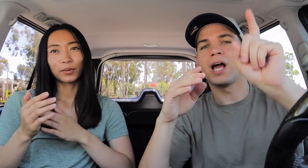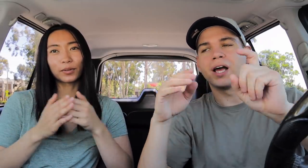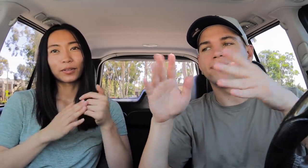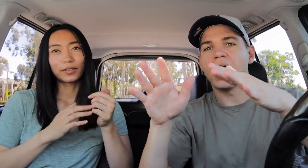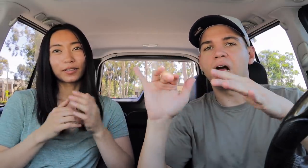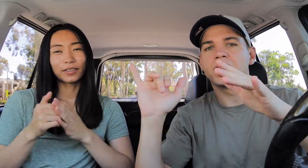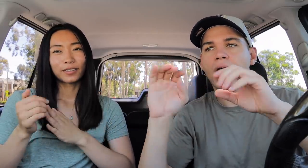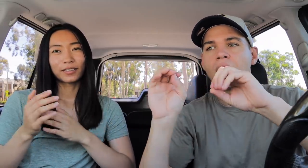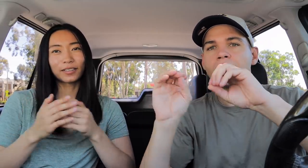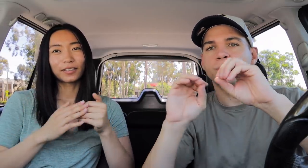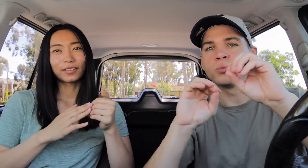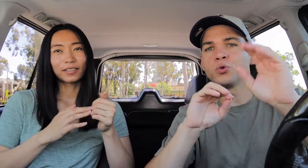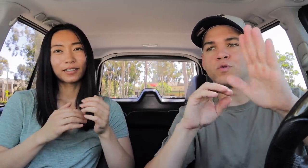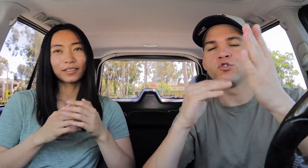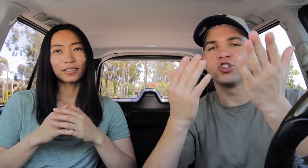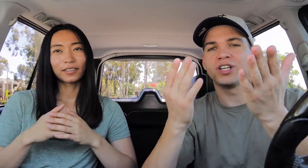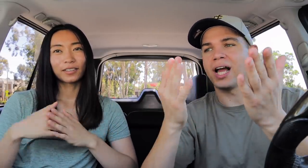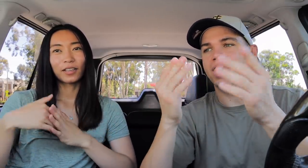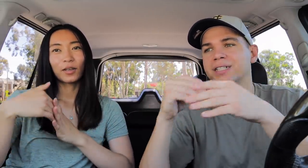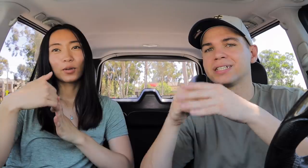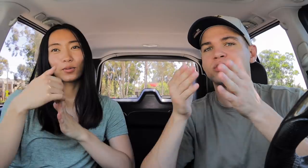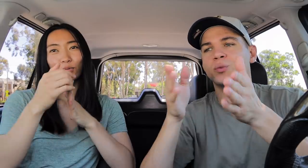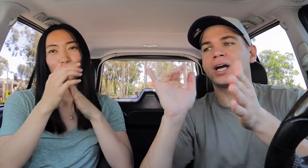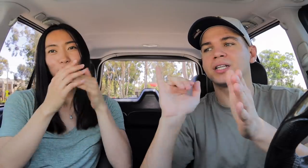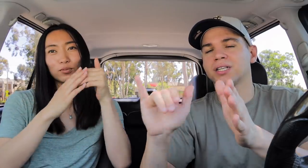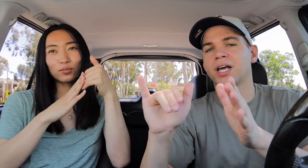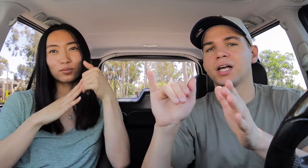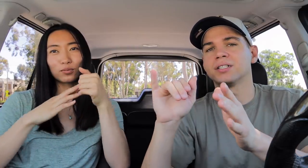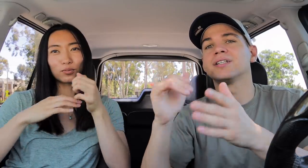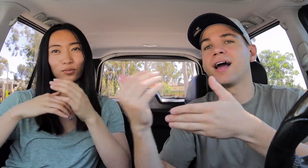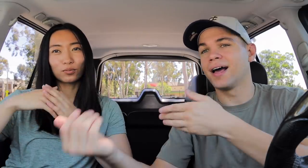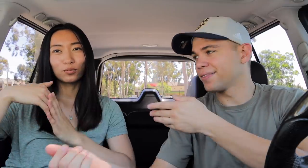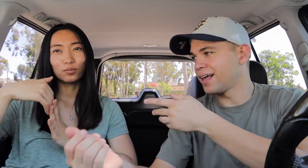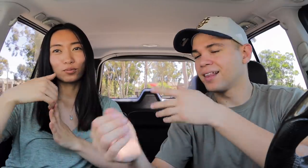You have to add the movement with your hands in a way that, like that.